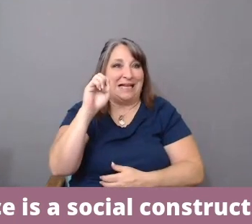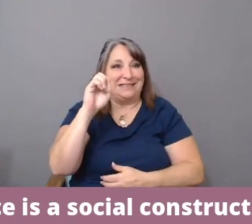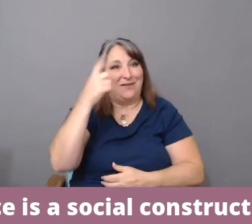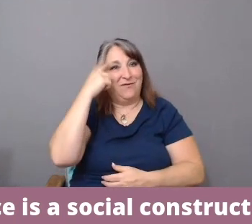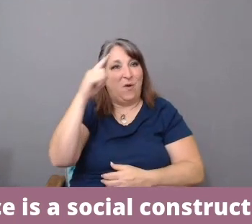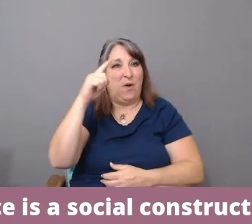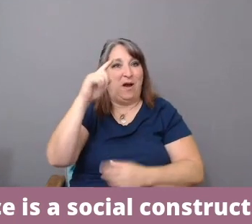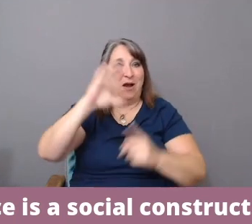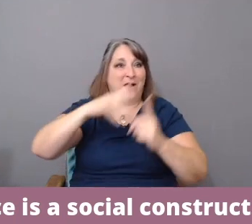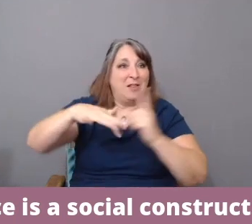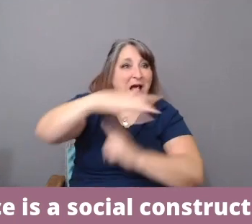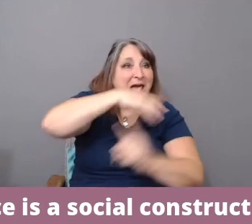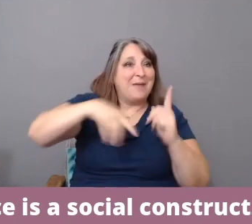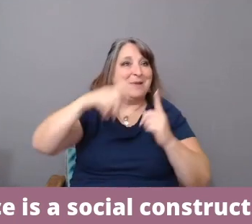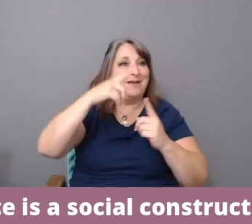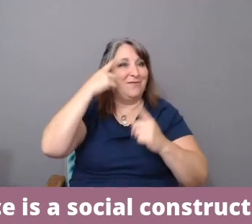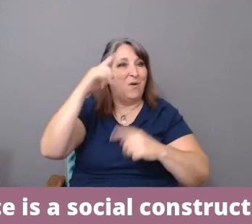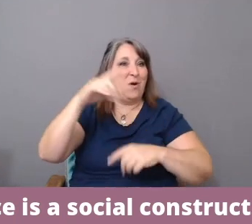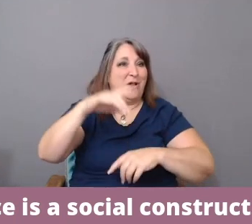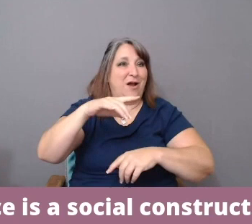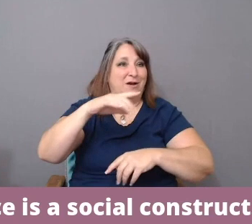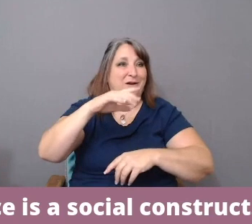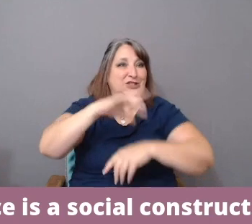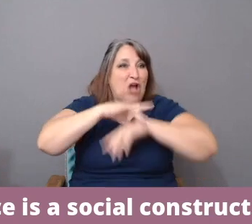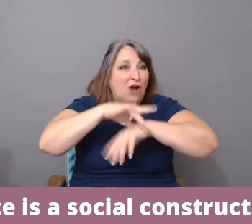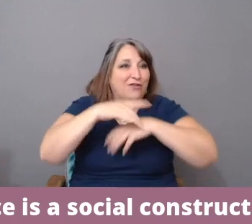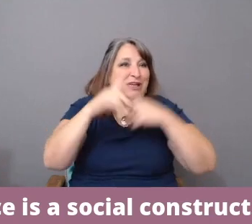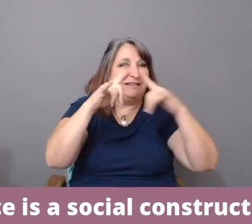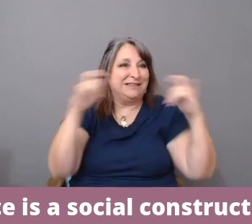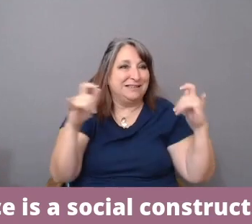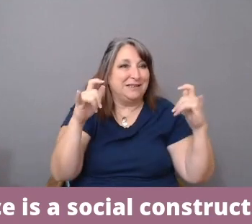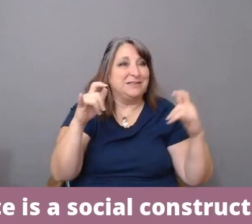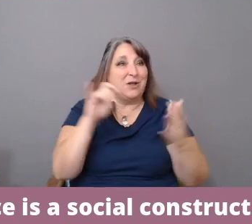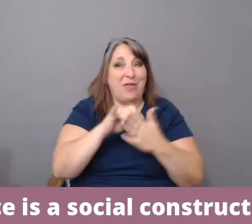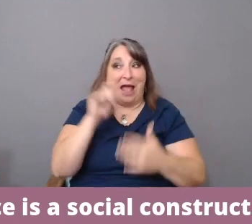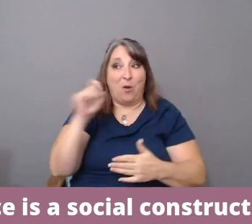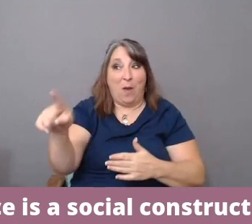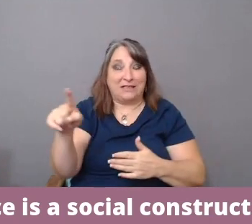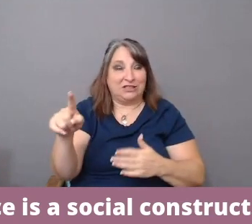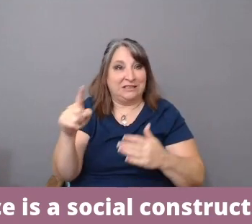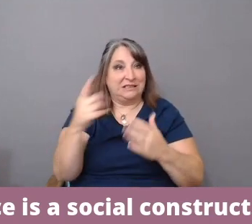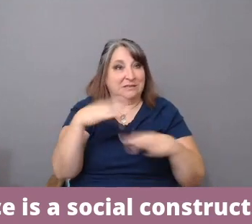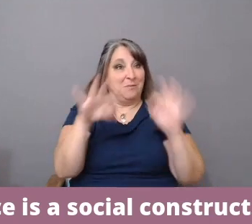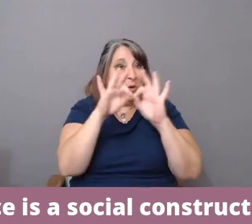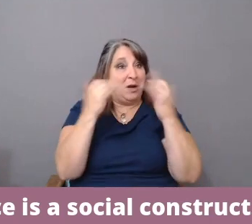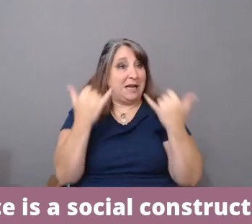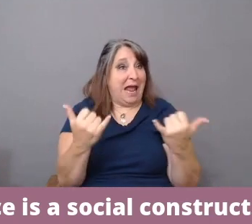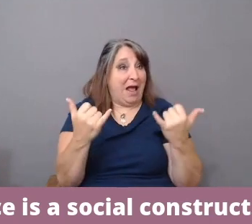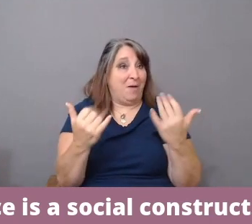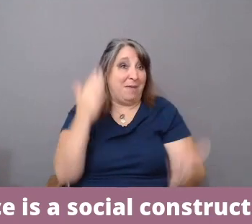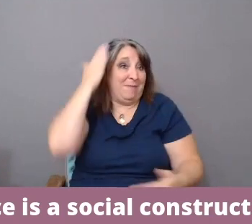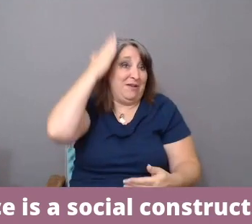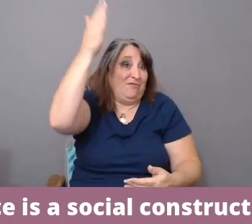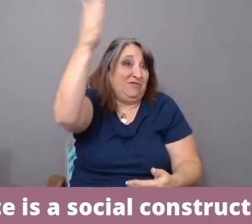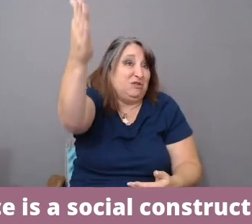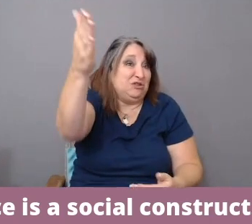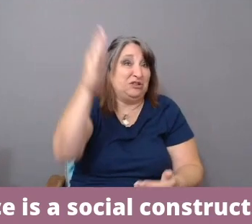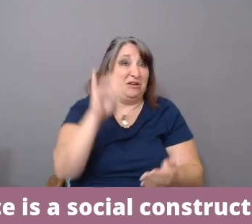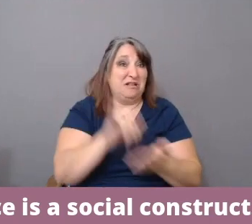of geography. So I think that question, while it's relevant now, maybe someday will be less relevant. And it will be--